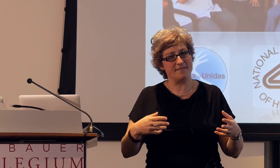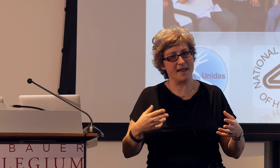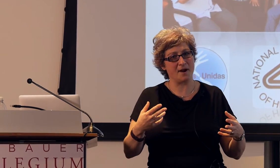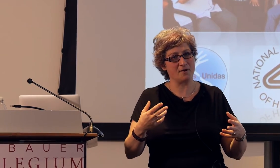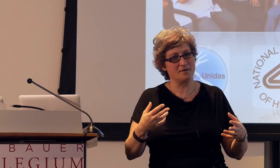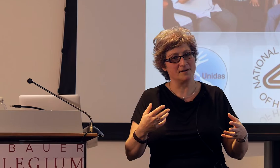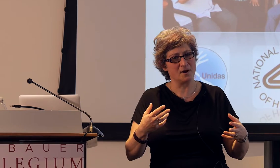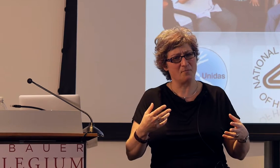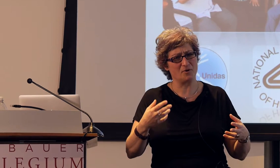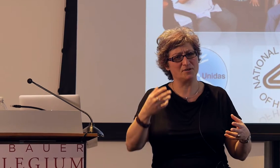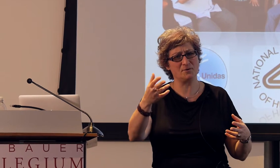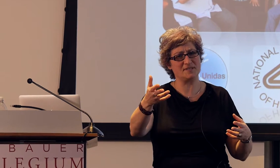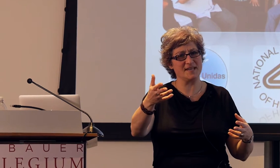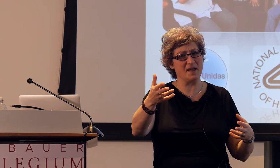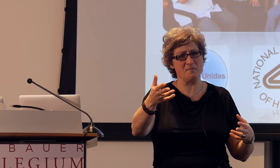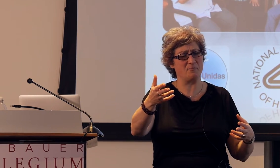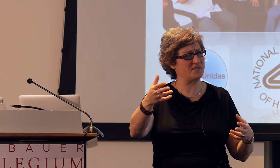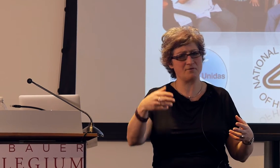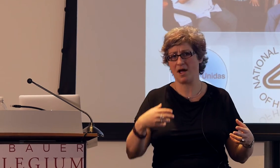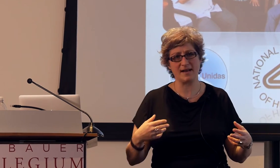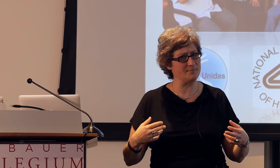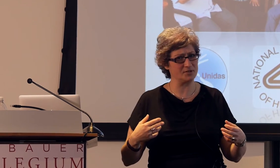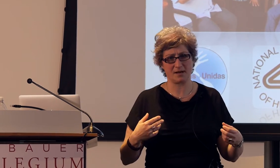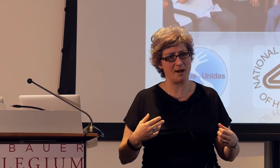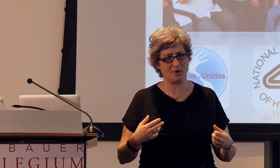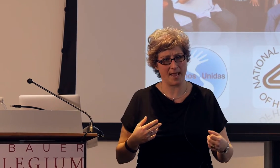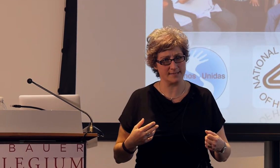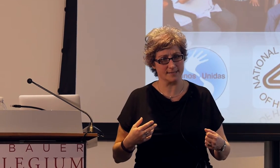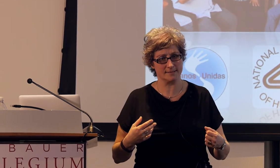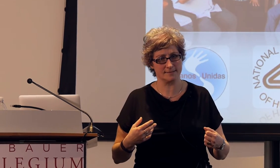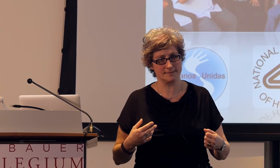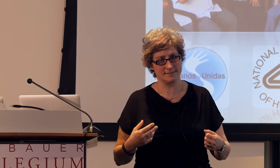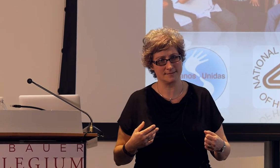that they're producing it but they're not able to comprehend it.